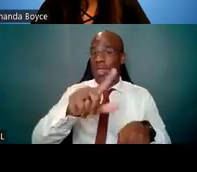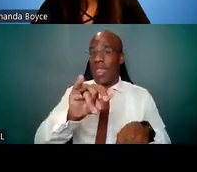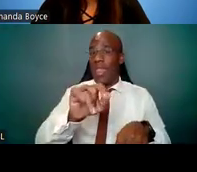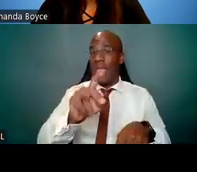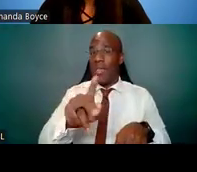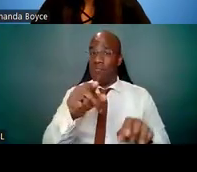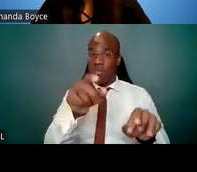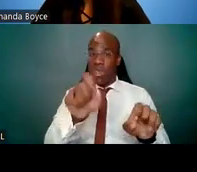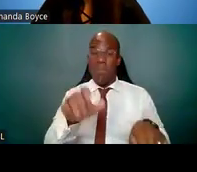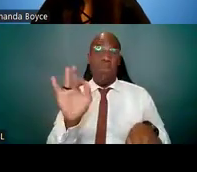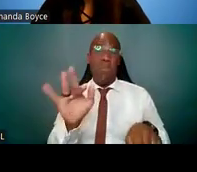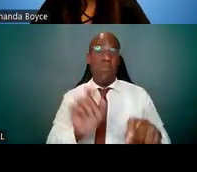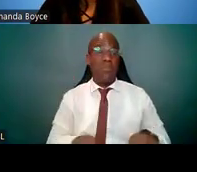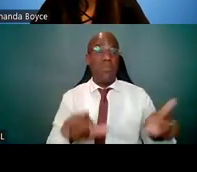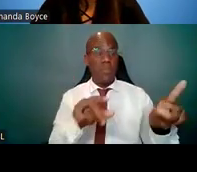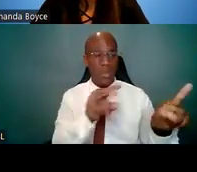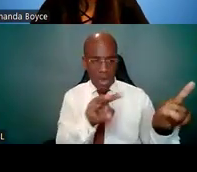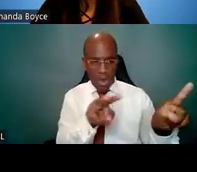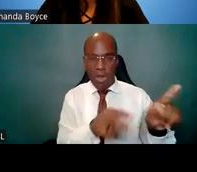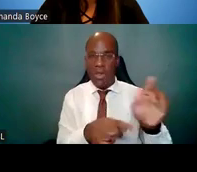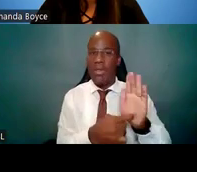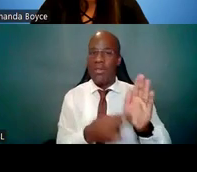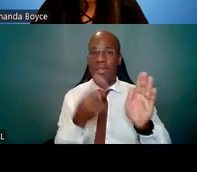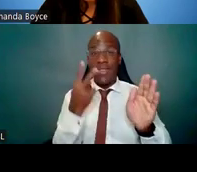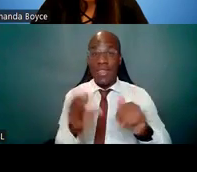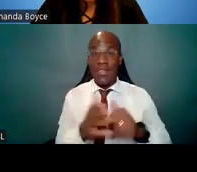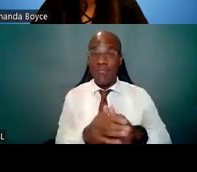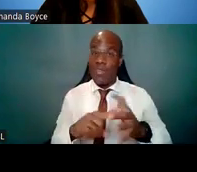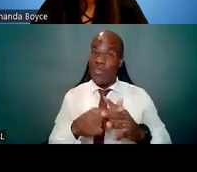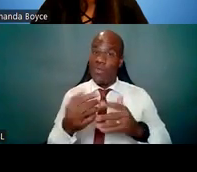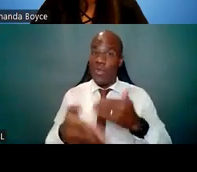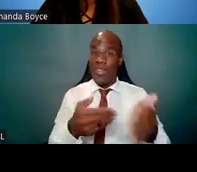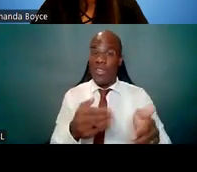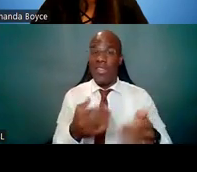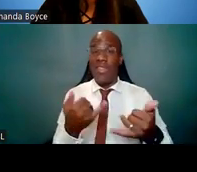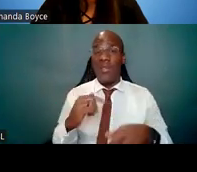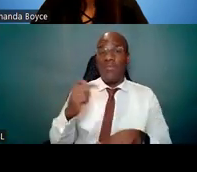And with that, I will turn things over to Lauren. Thanks, everyone.